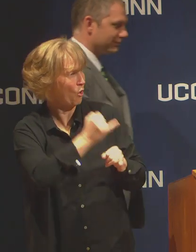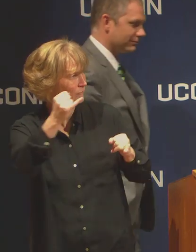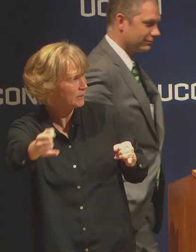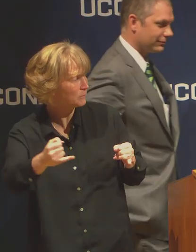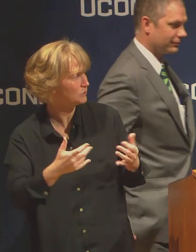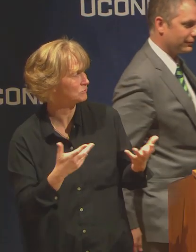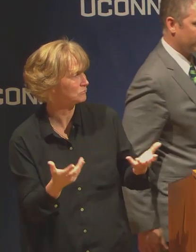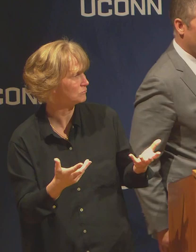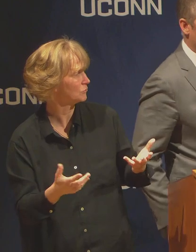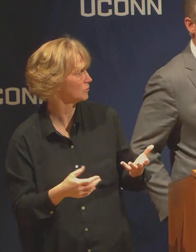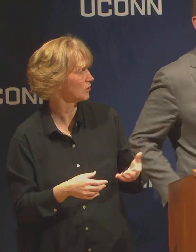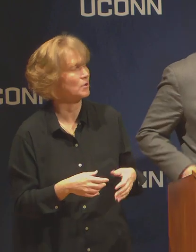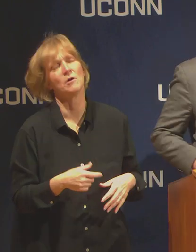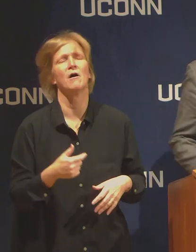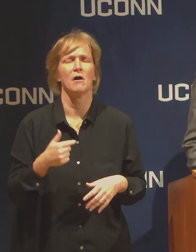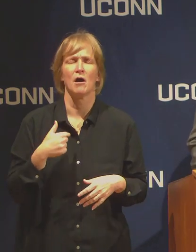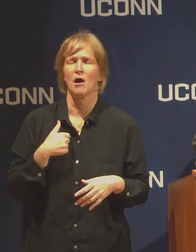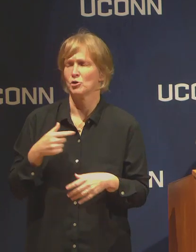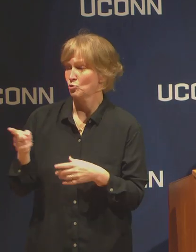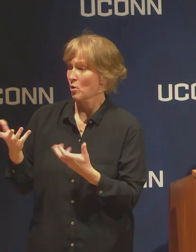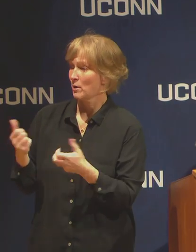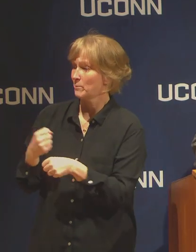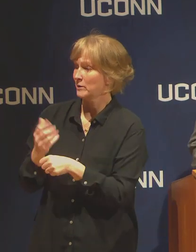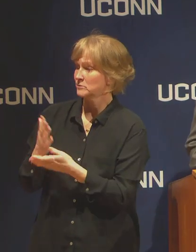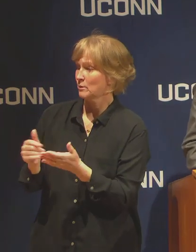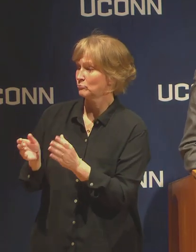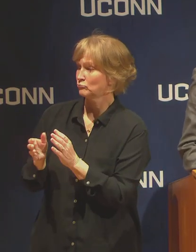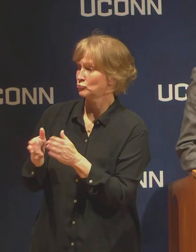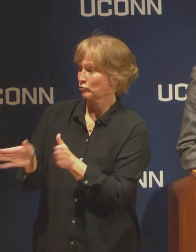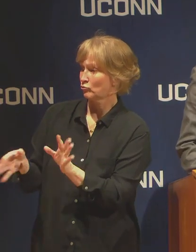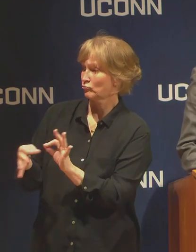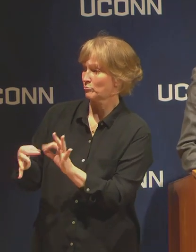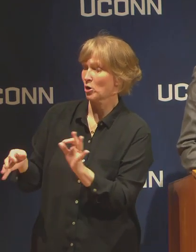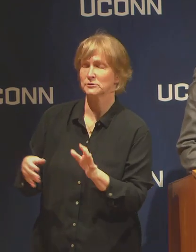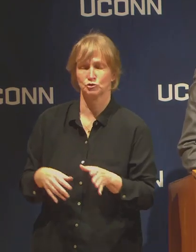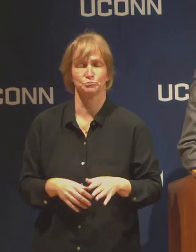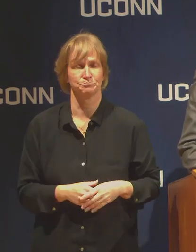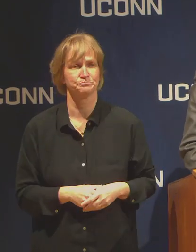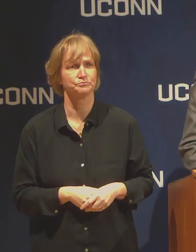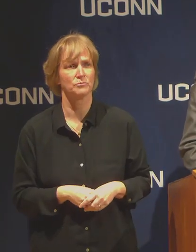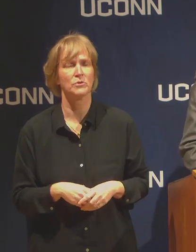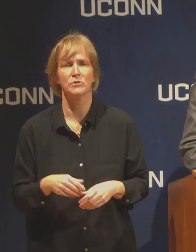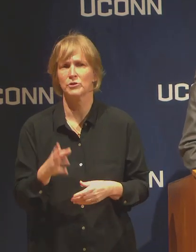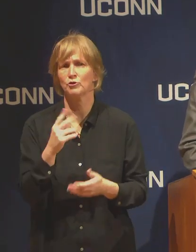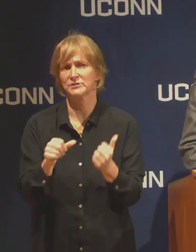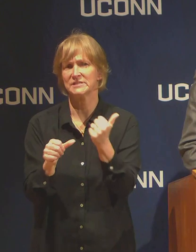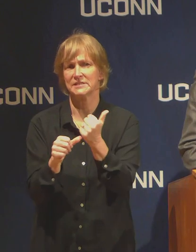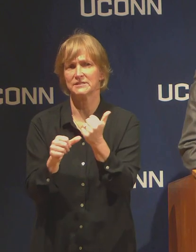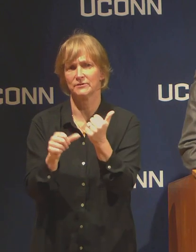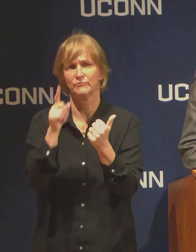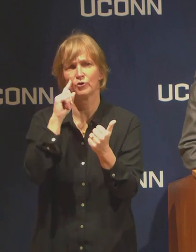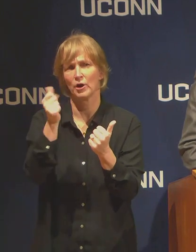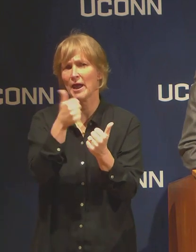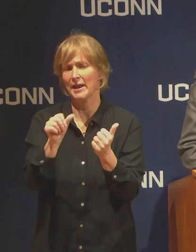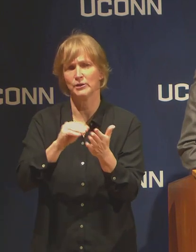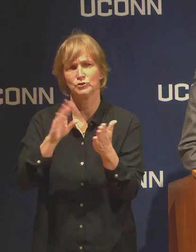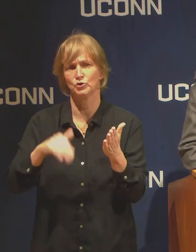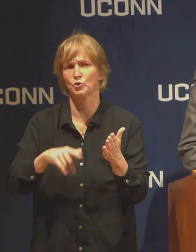So there is assistance available for any student facing financial hardship through